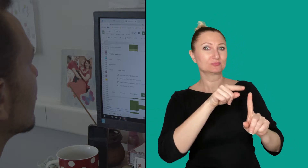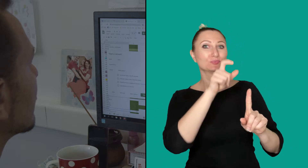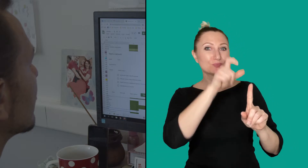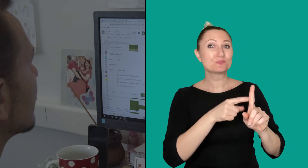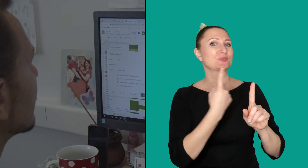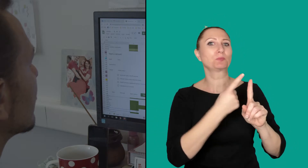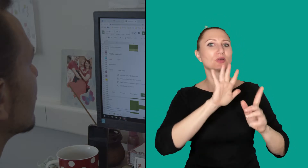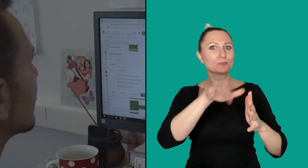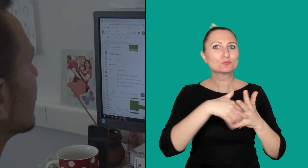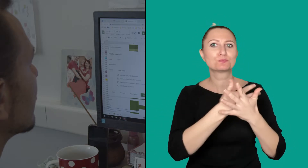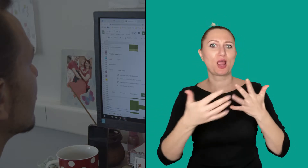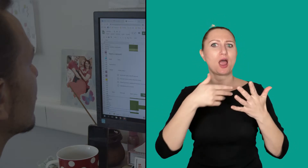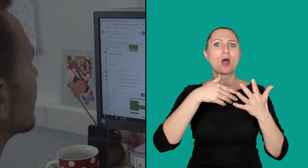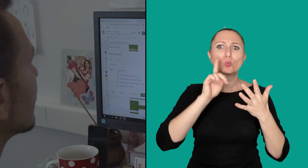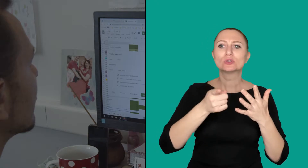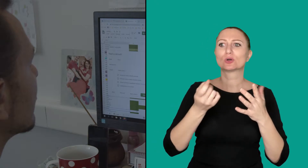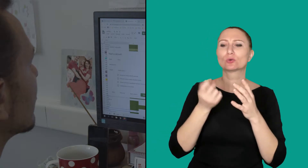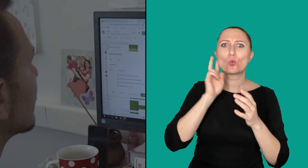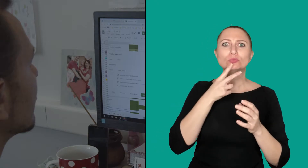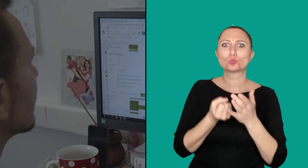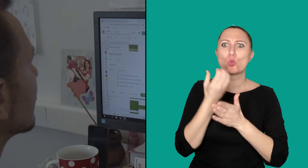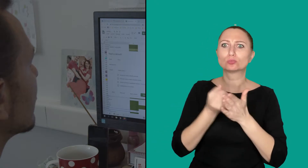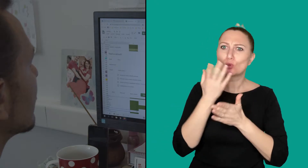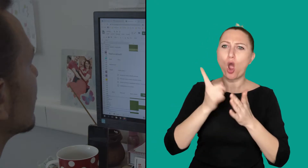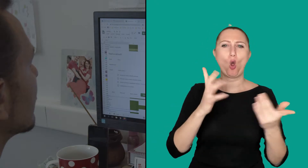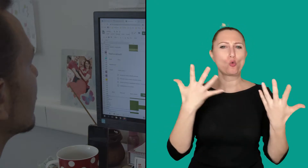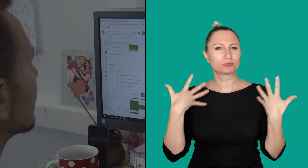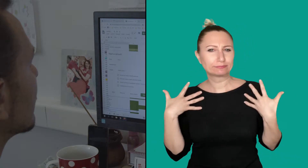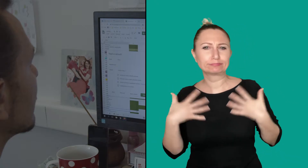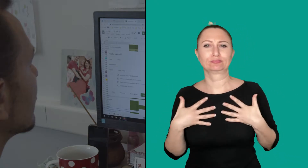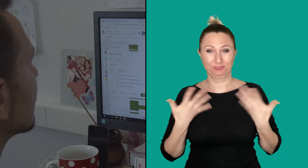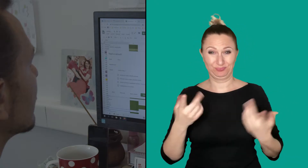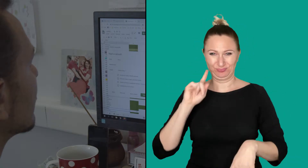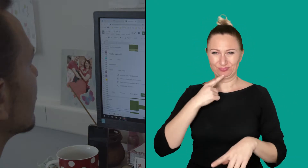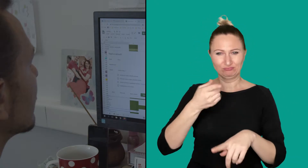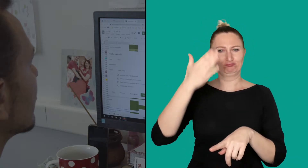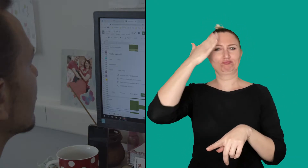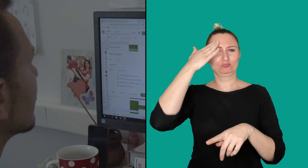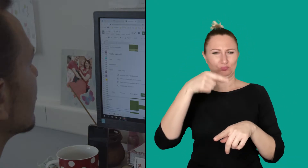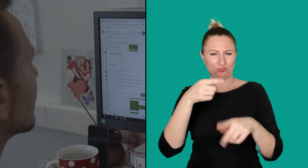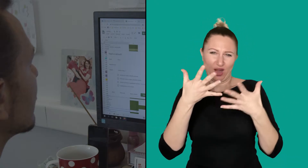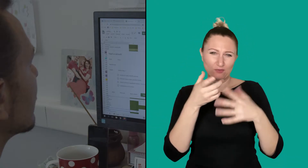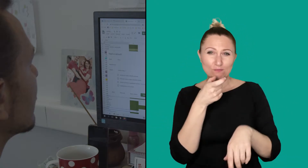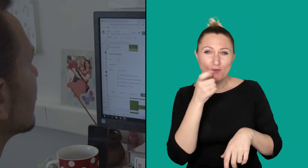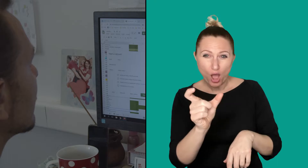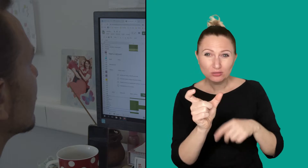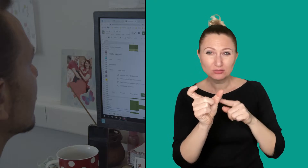in relation to sign language and their culture. Deaf people may notice the word,